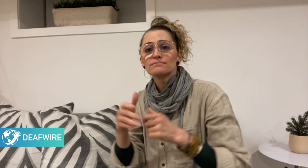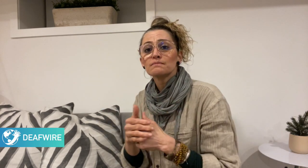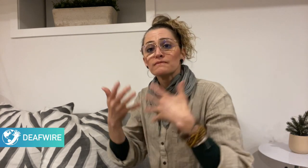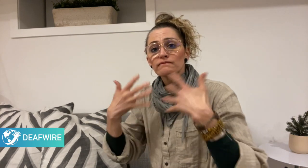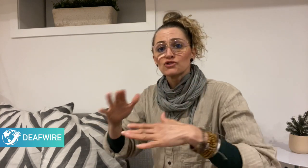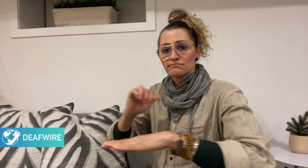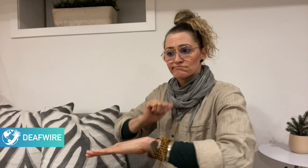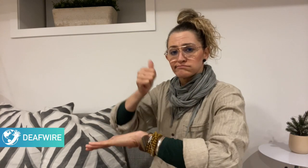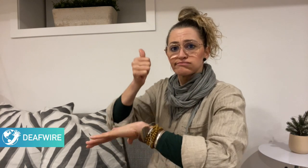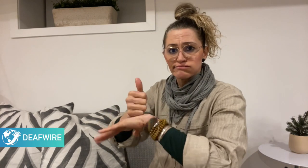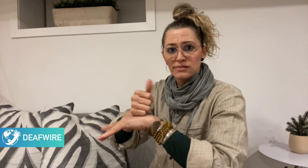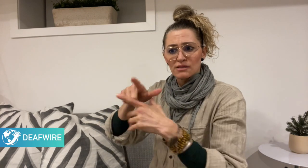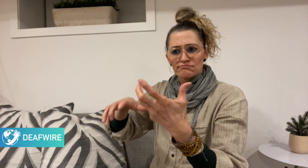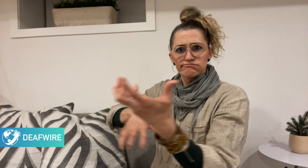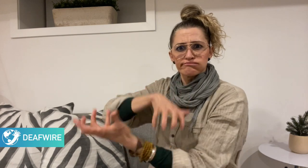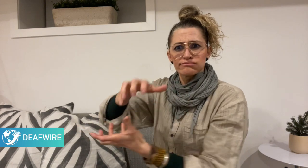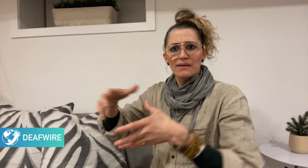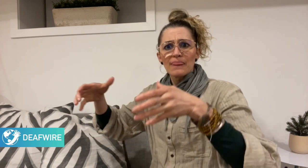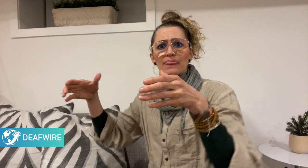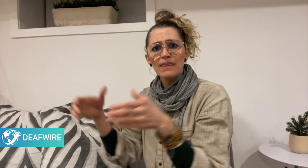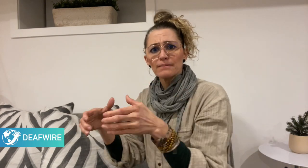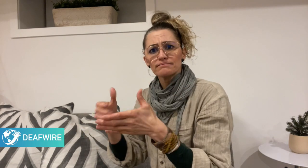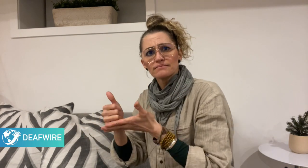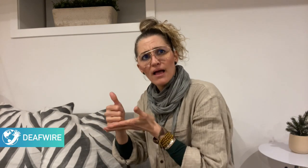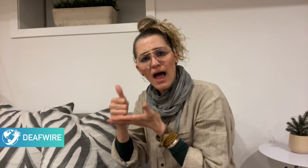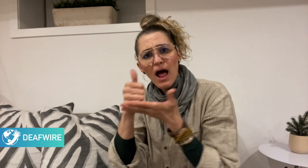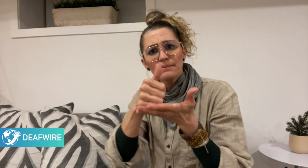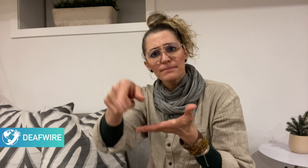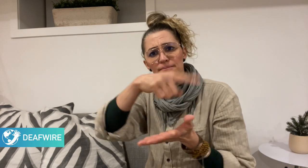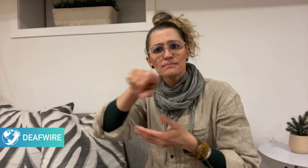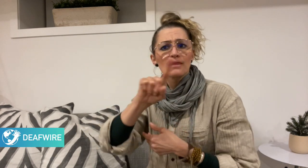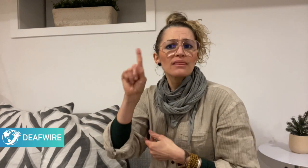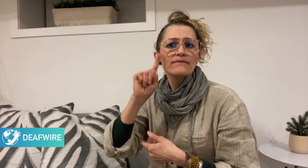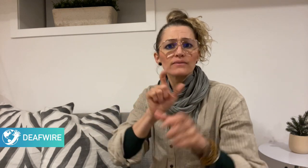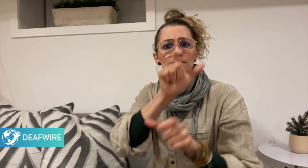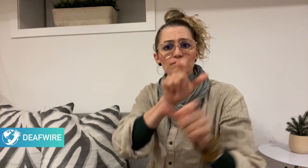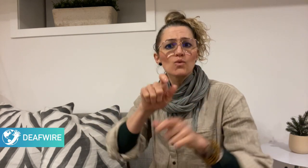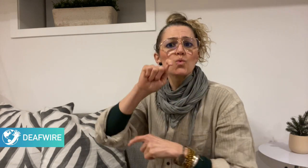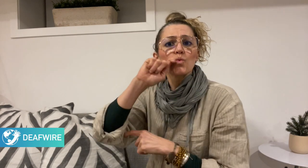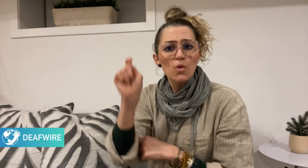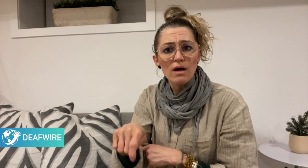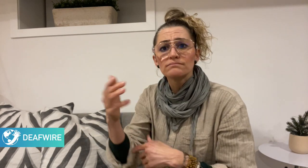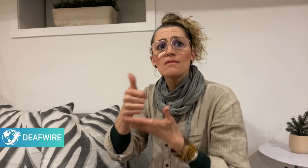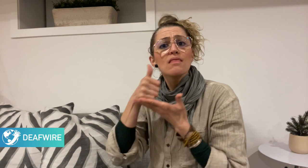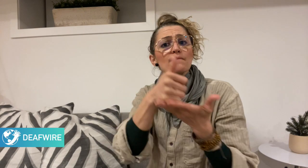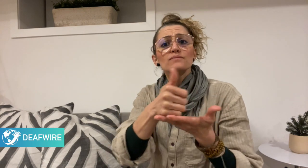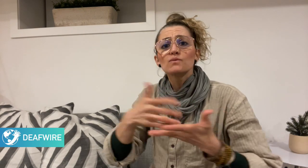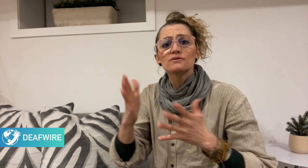with accommodation, clothing, and